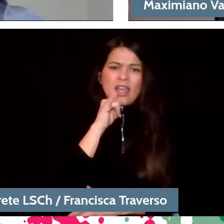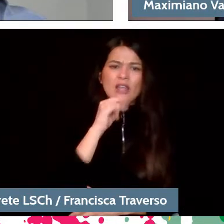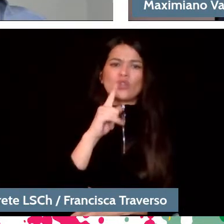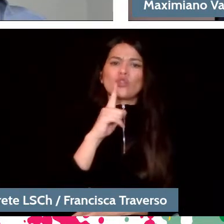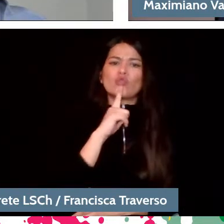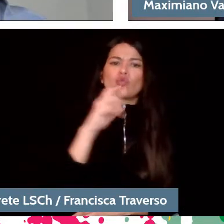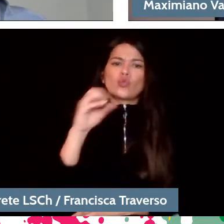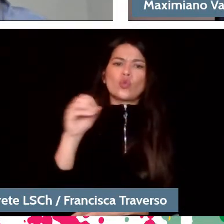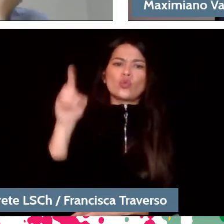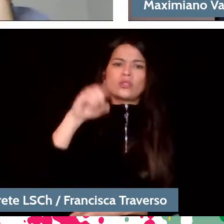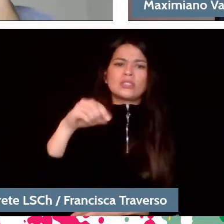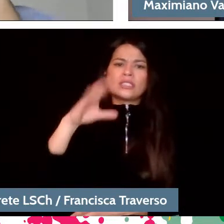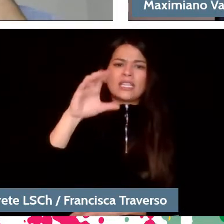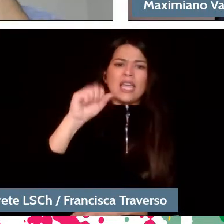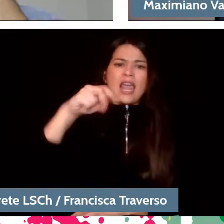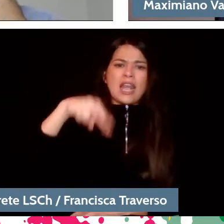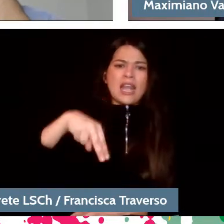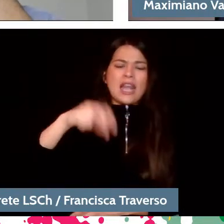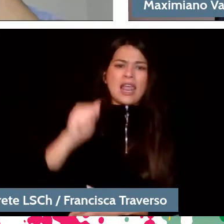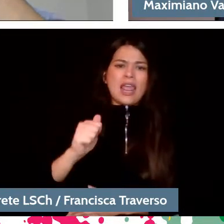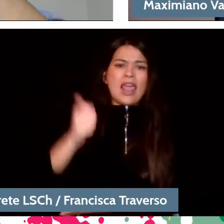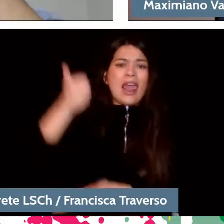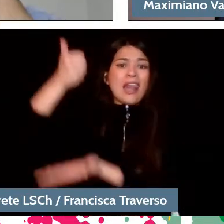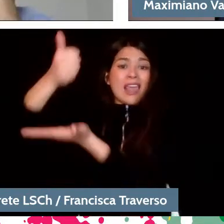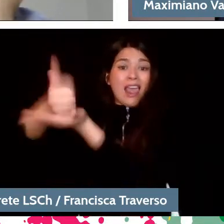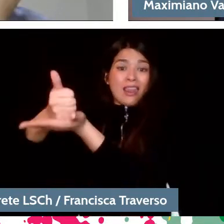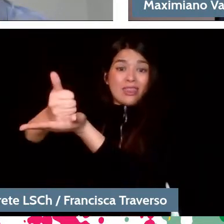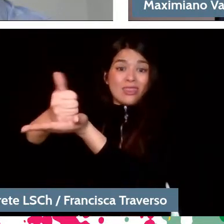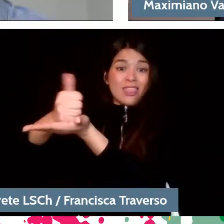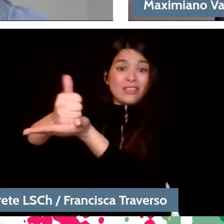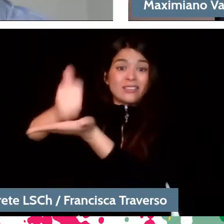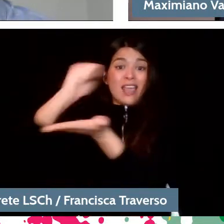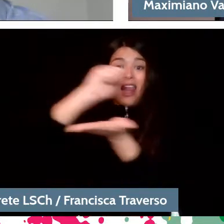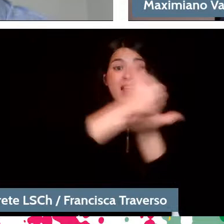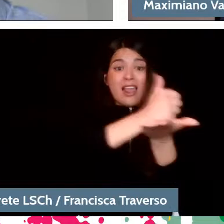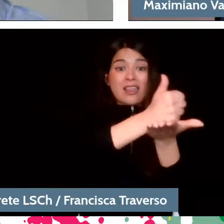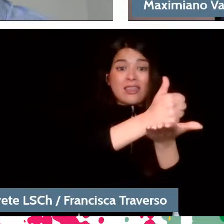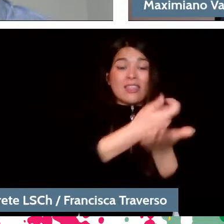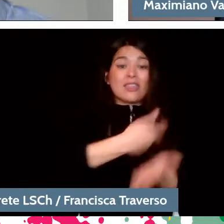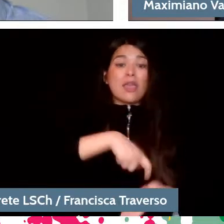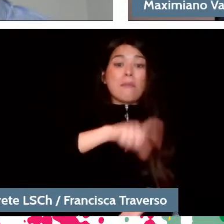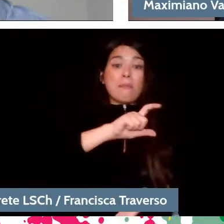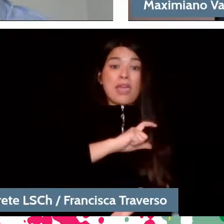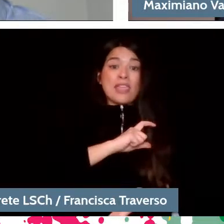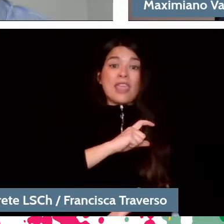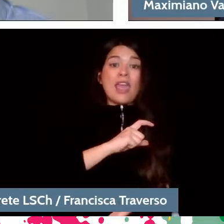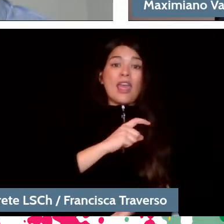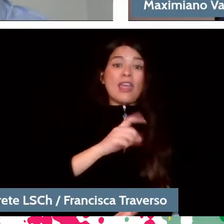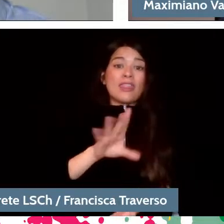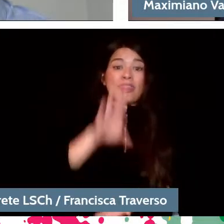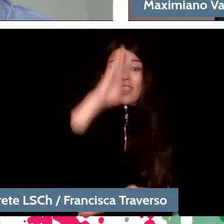Each mayor of each city in Spain decided to make a theater to compete with the mayor of the neighboring city